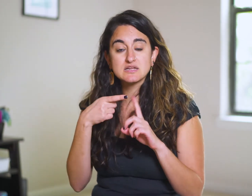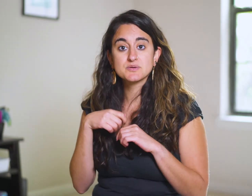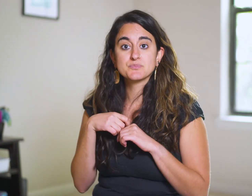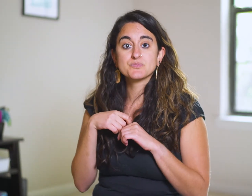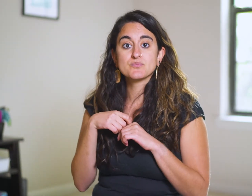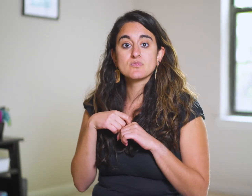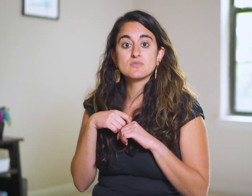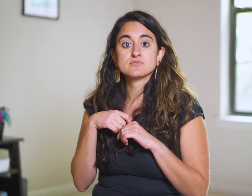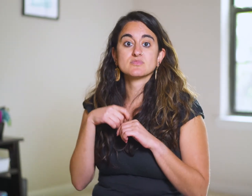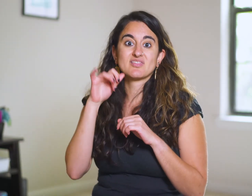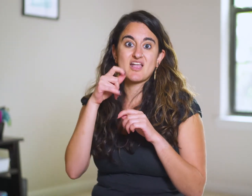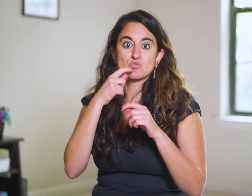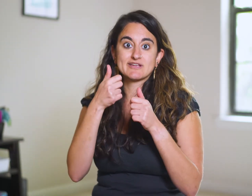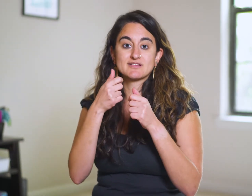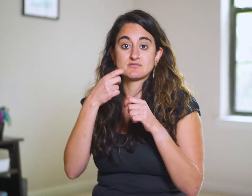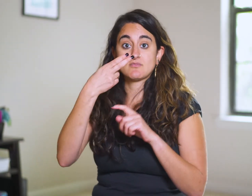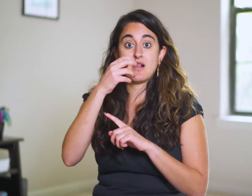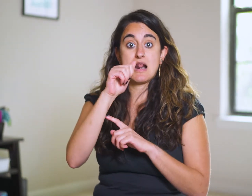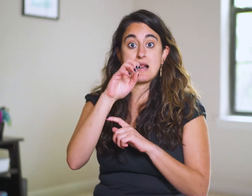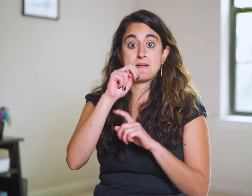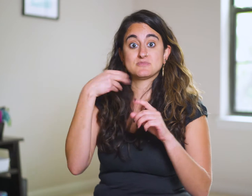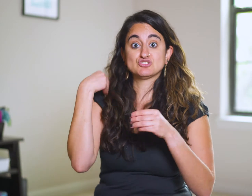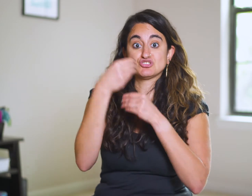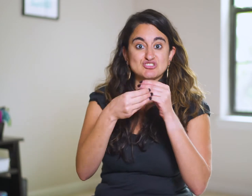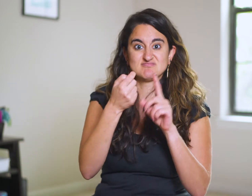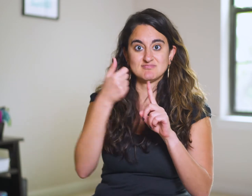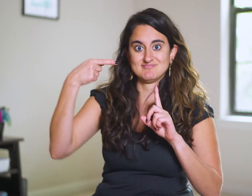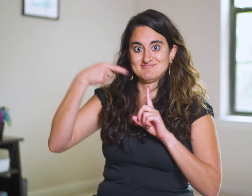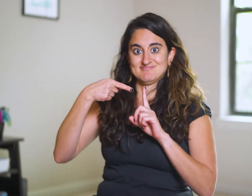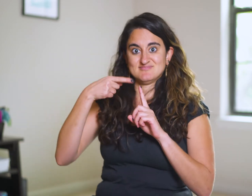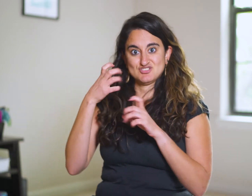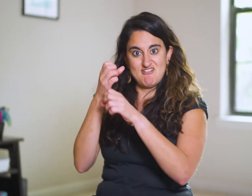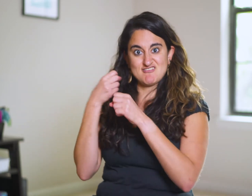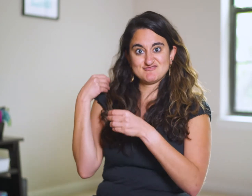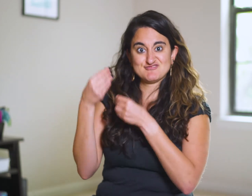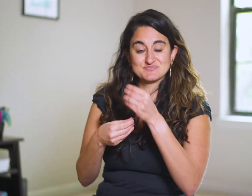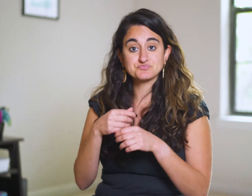then sets him over Haman’s inheritance.